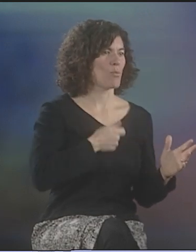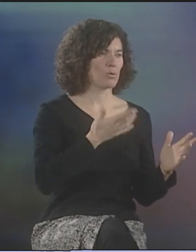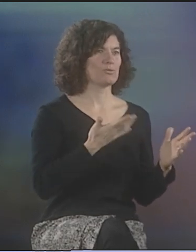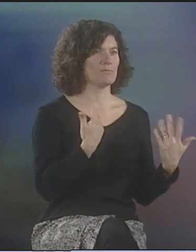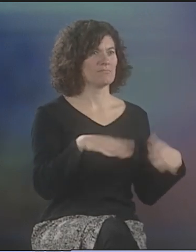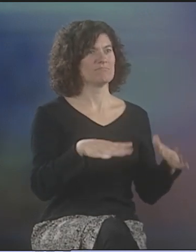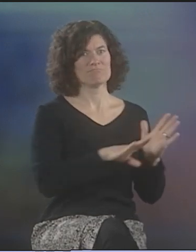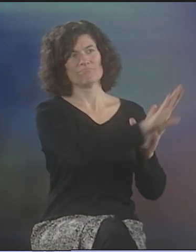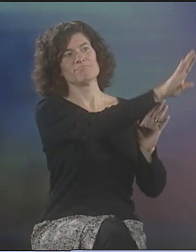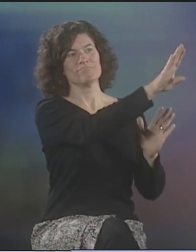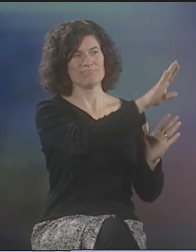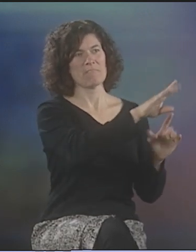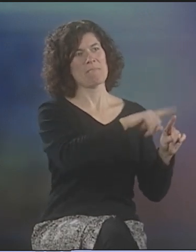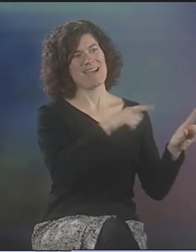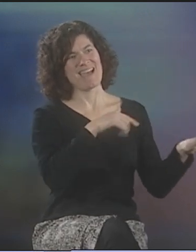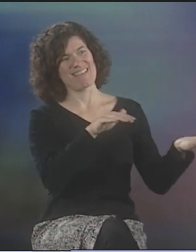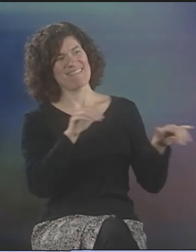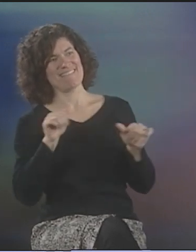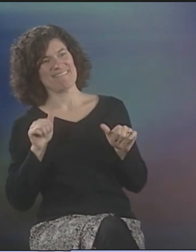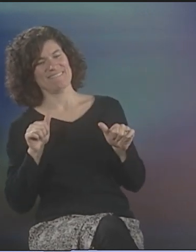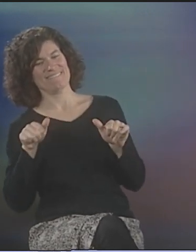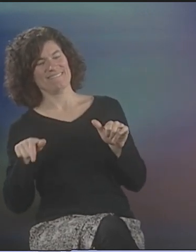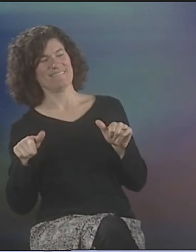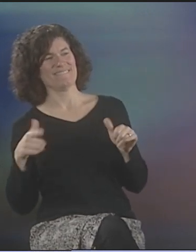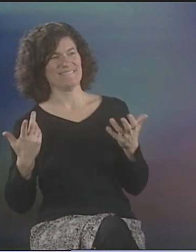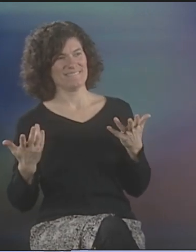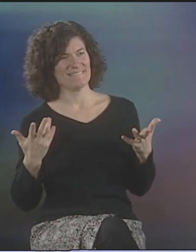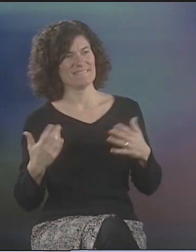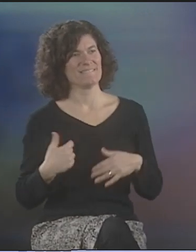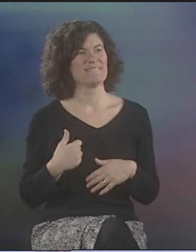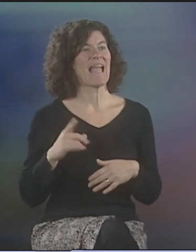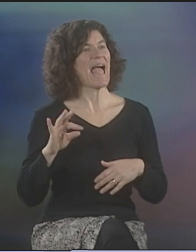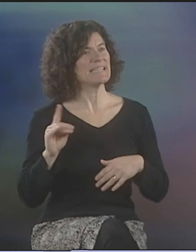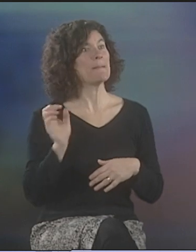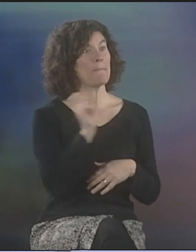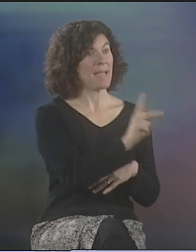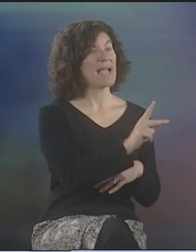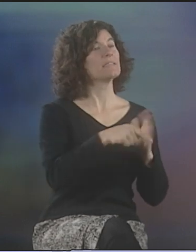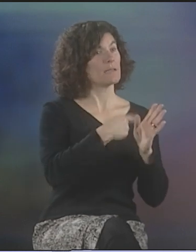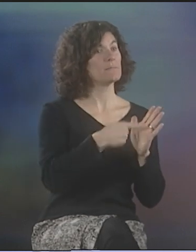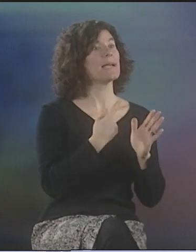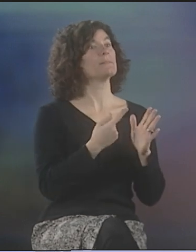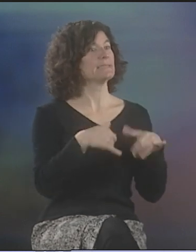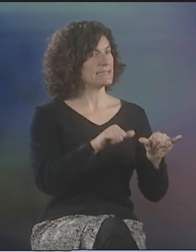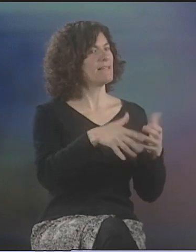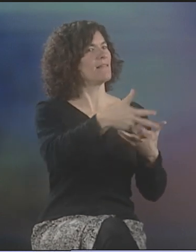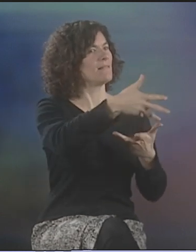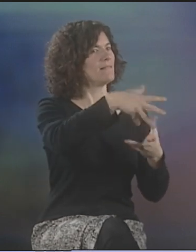AND THE ROCHESTER SCENE WAS STILL VERY HOT AND VERY HAPPENING, THE POETRY SCENE, BUT I LEFT AROUND THAT TIME AND MOVED.